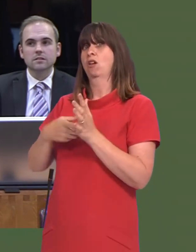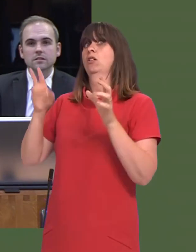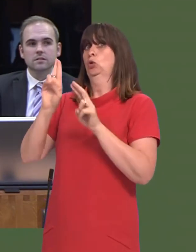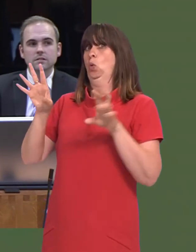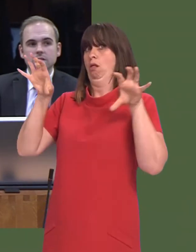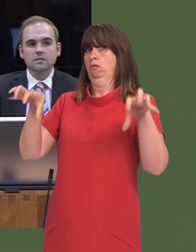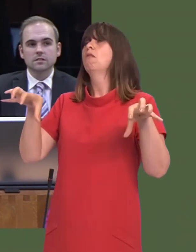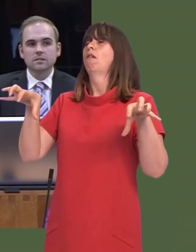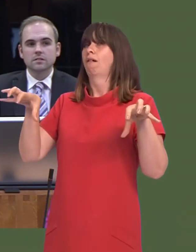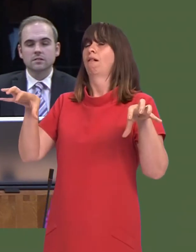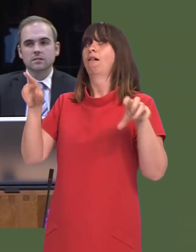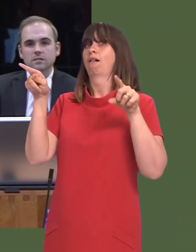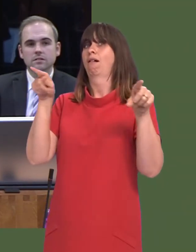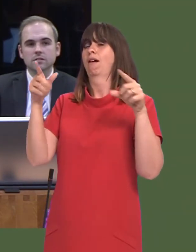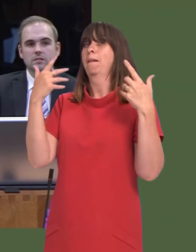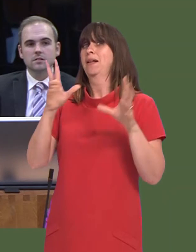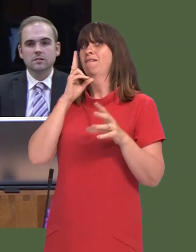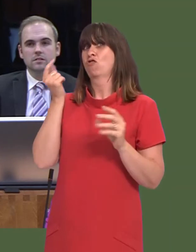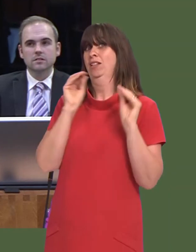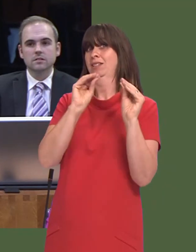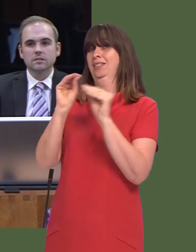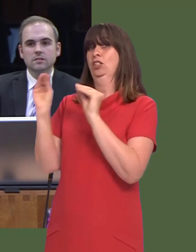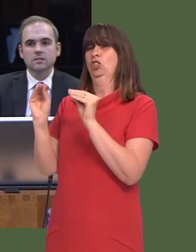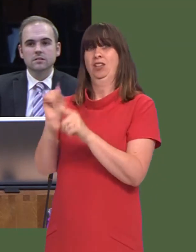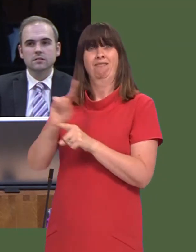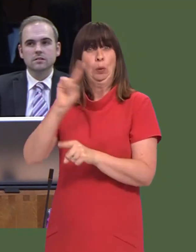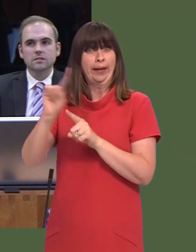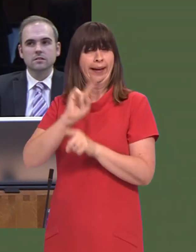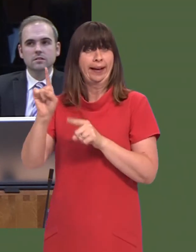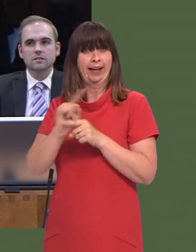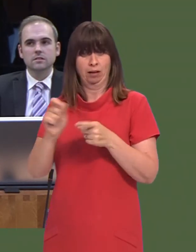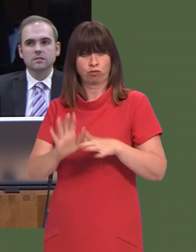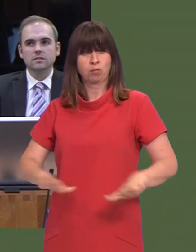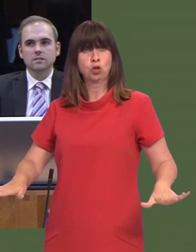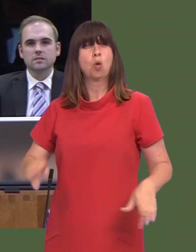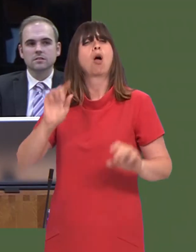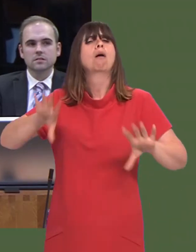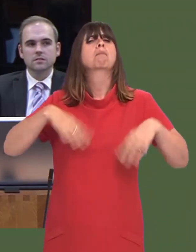and the pupils from Corn Hir are already being given French lessons on a weekly basis.